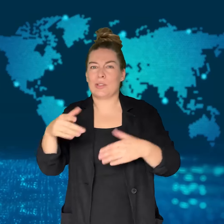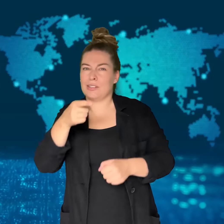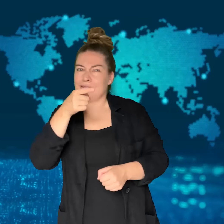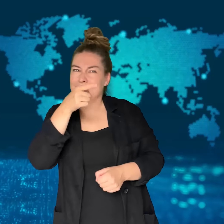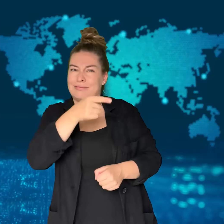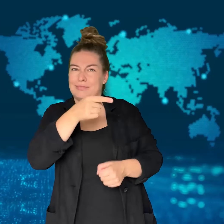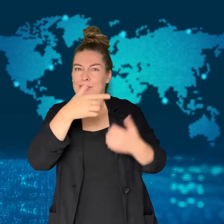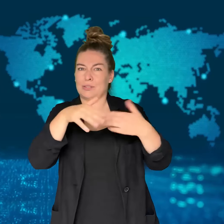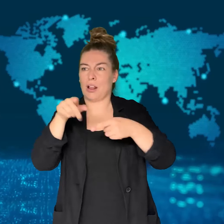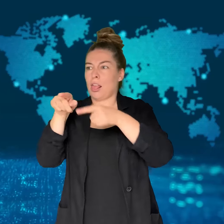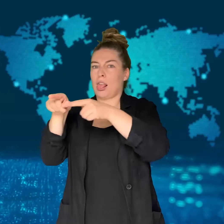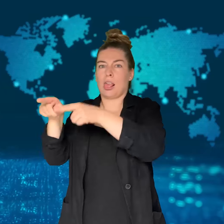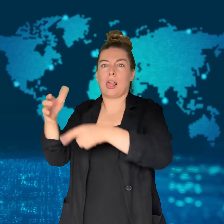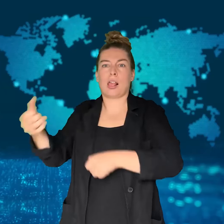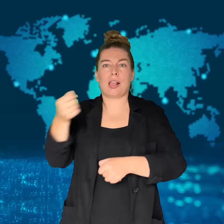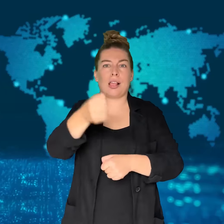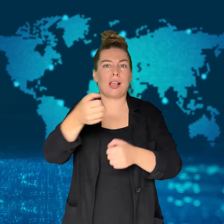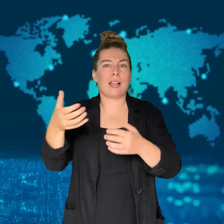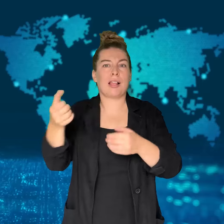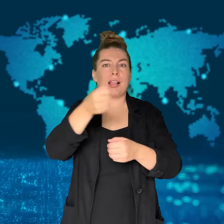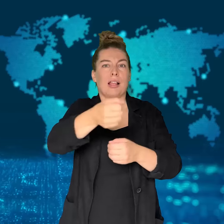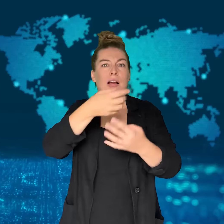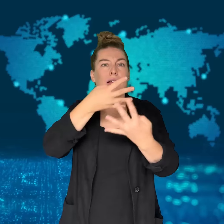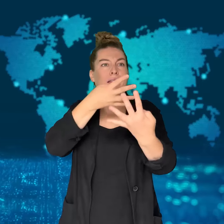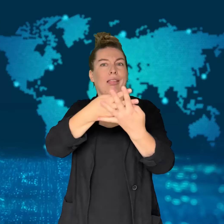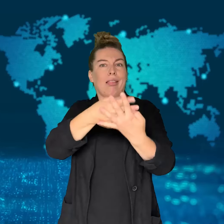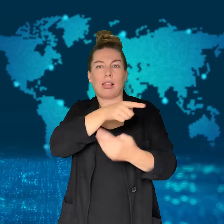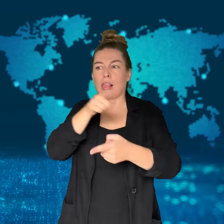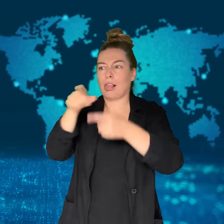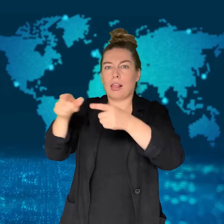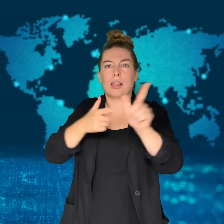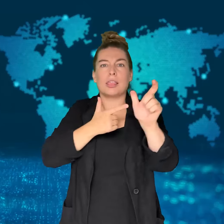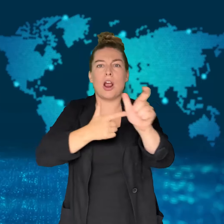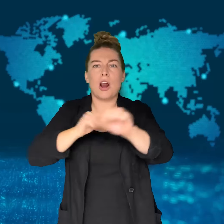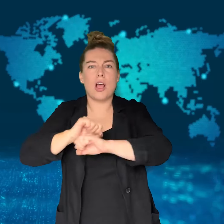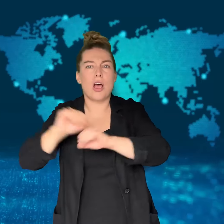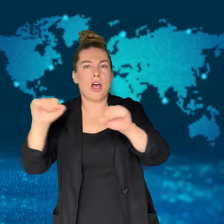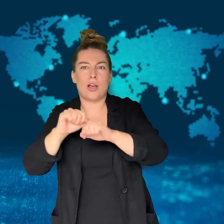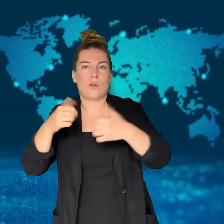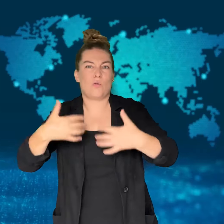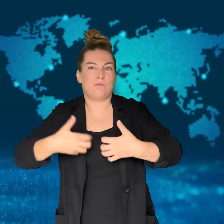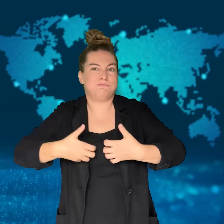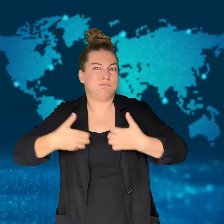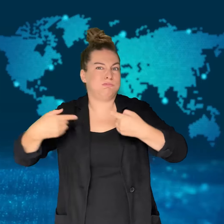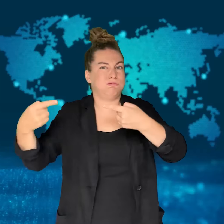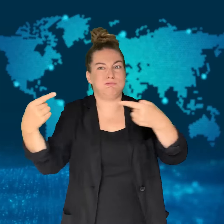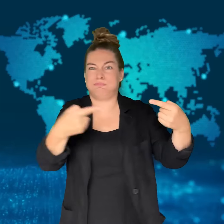The fistfight continued for approximately 30 minutes.